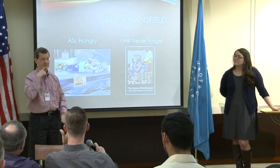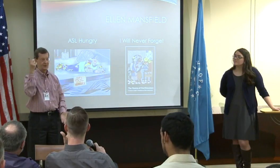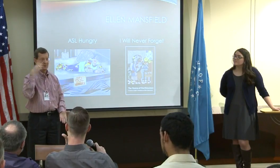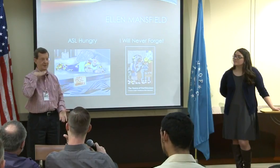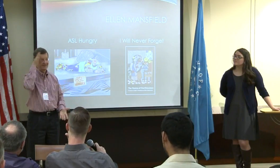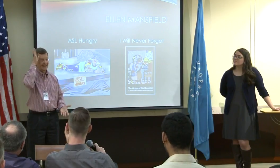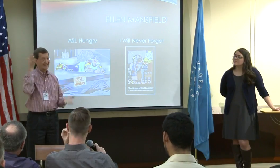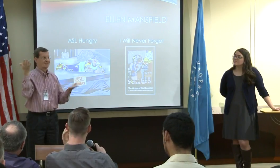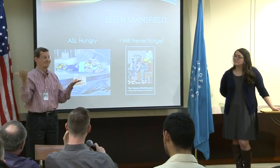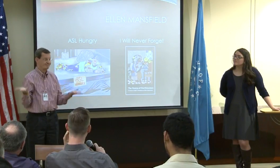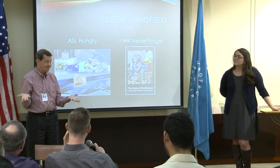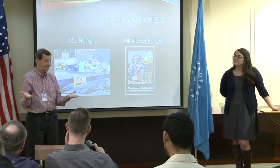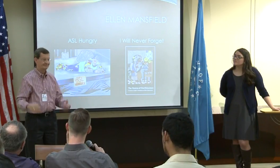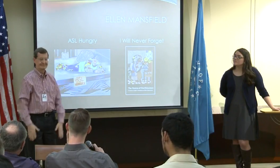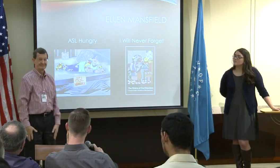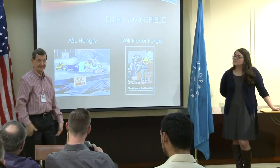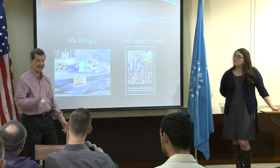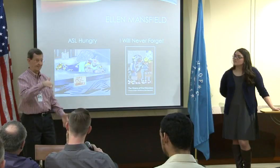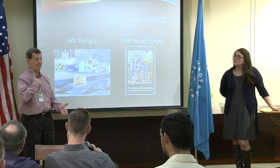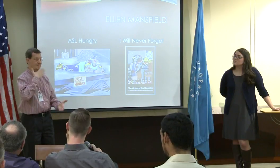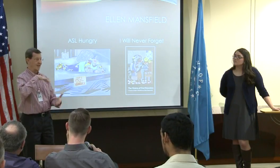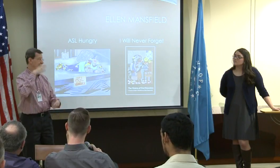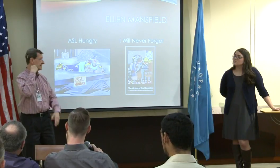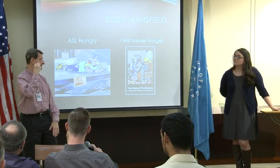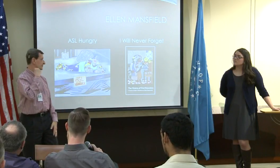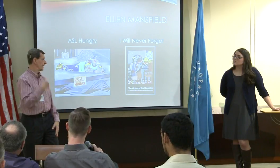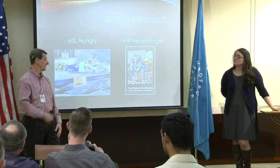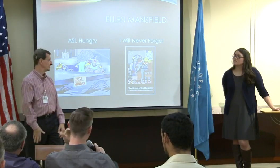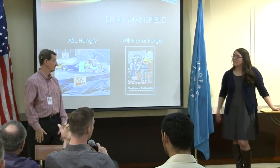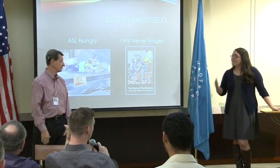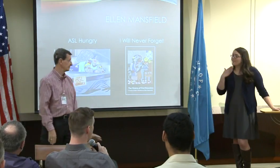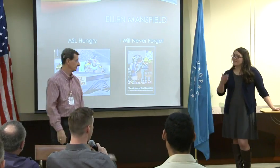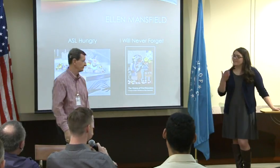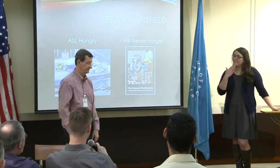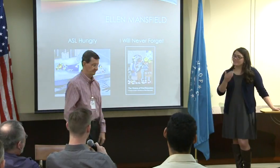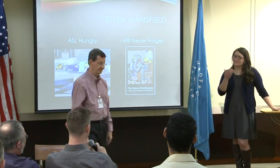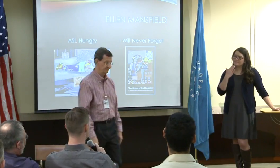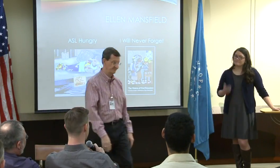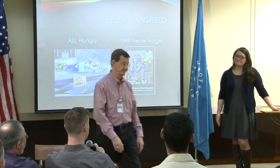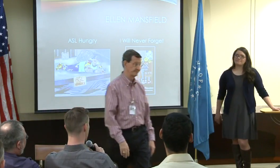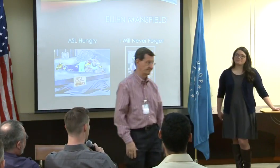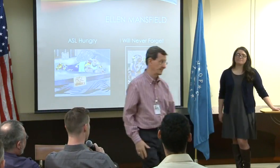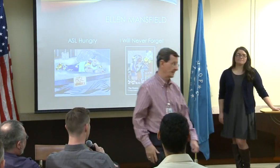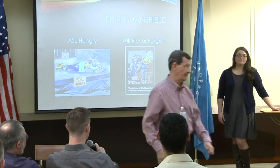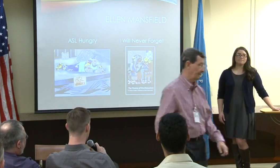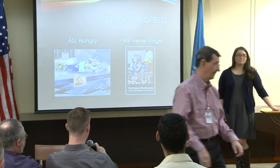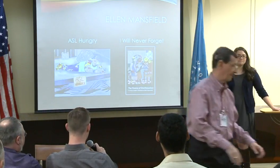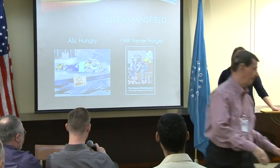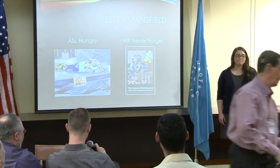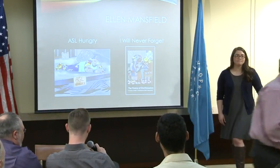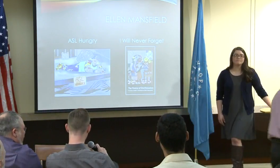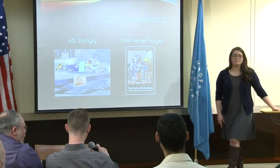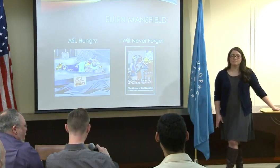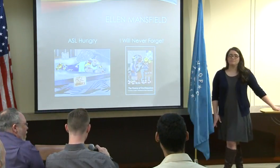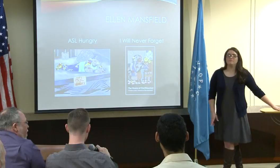But I never told, never did anything. But that was one of my bad experiences of growing up, learning oral.